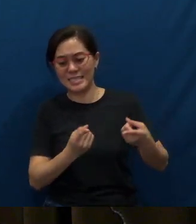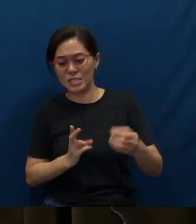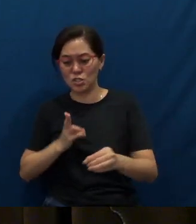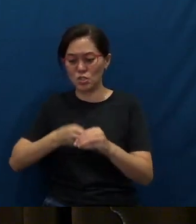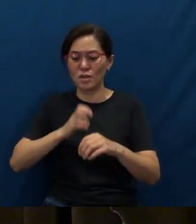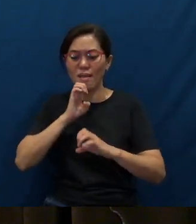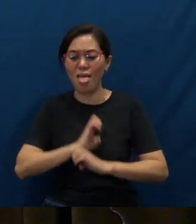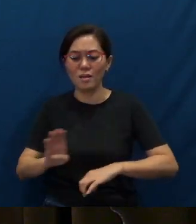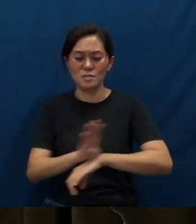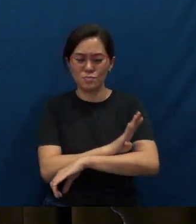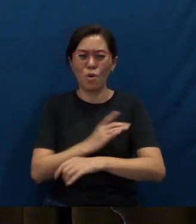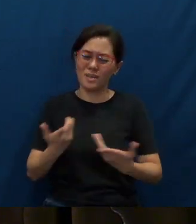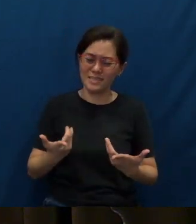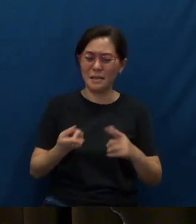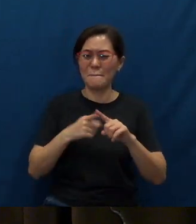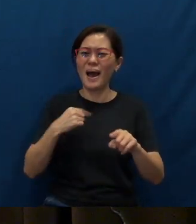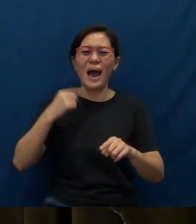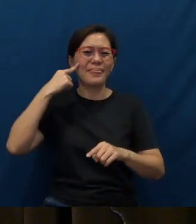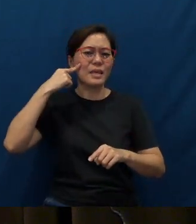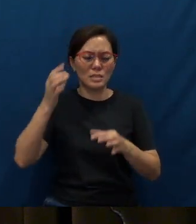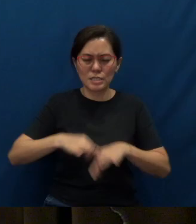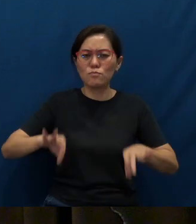But I think it's important, every now and then,